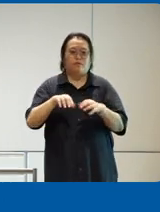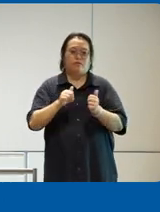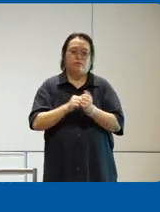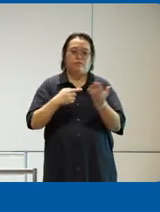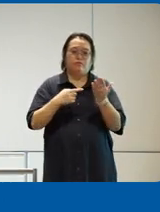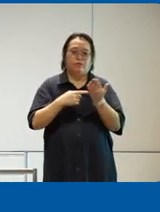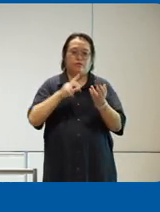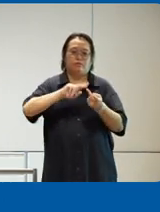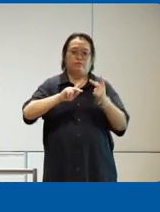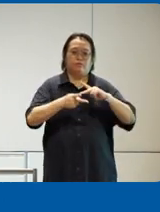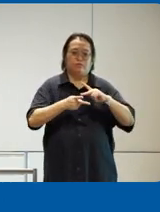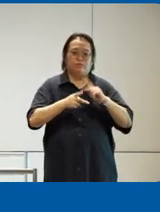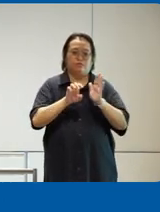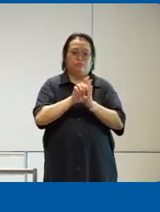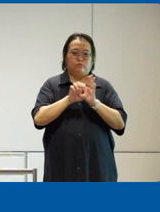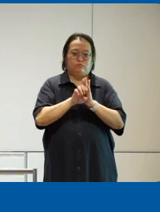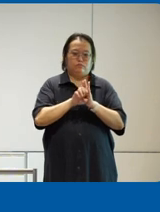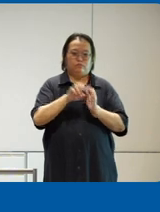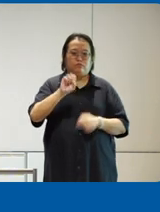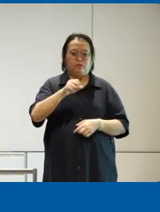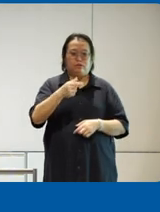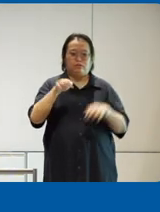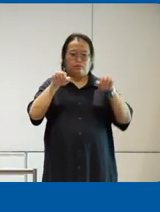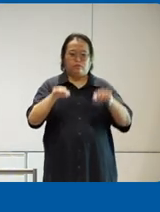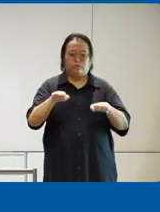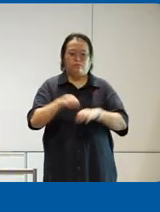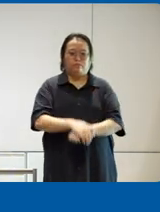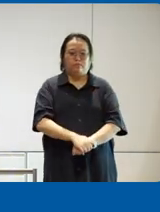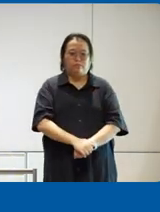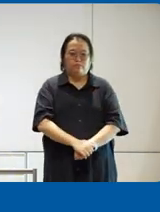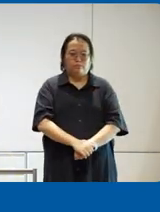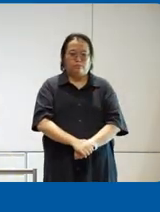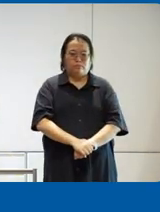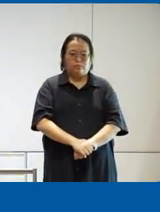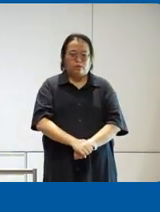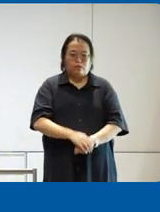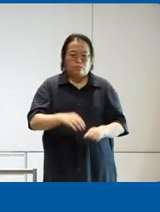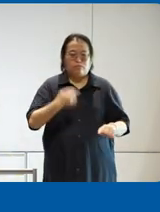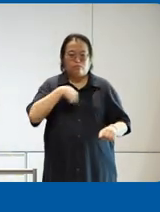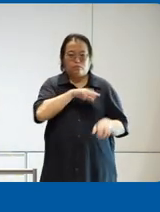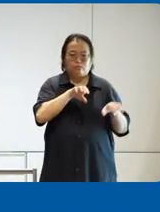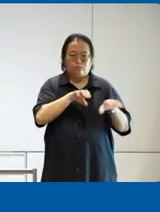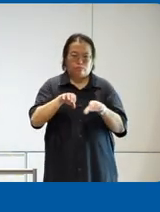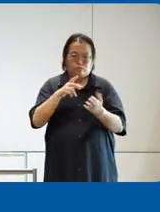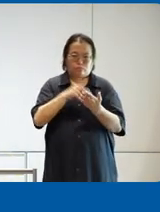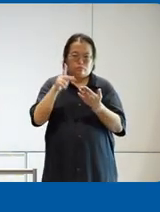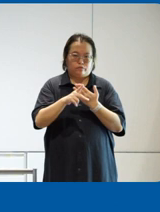as partners such as SG enable so we run several programs with SG where we actually work with um